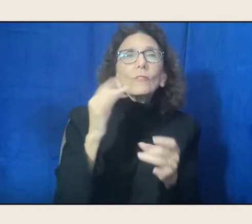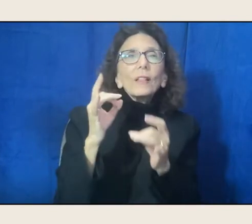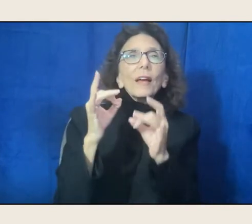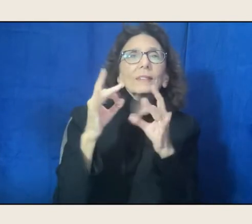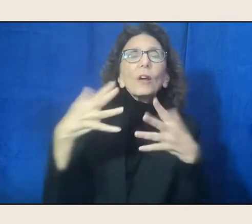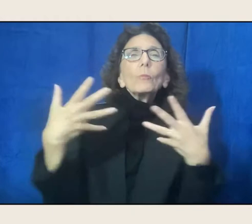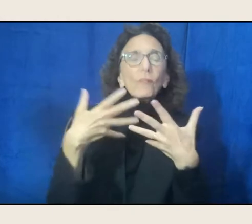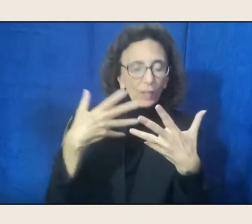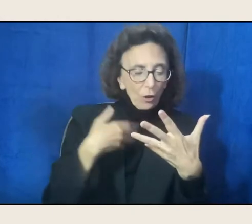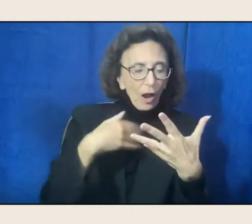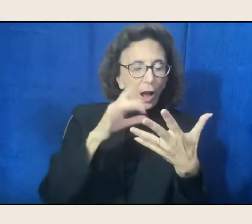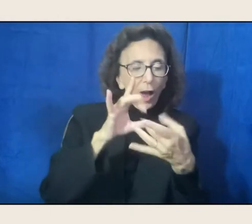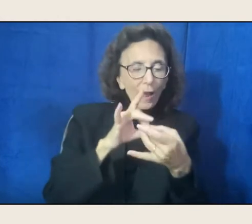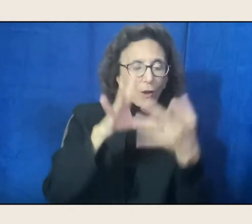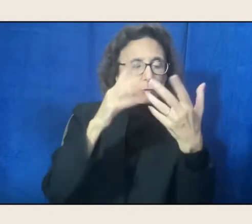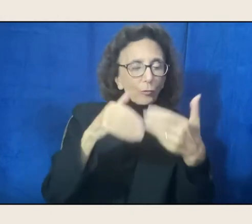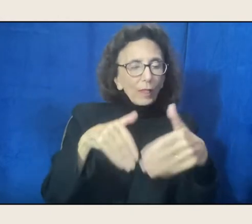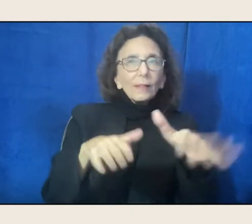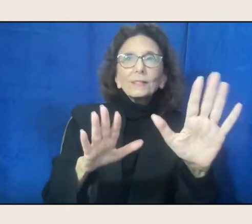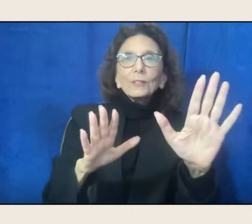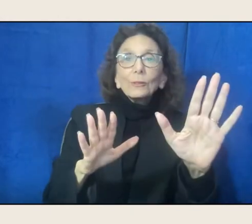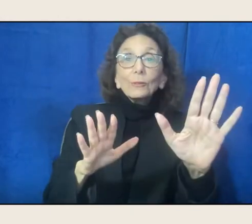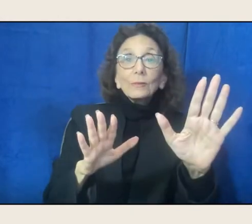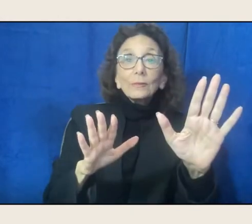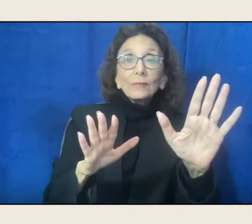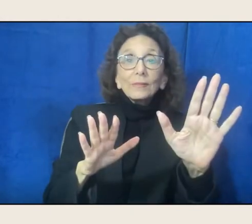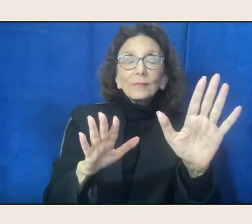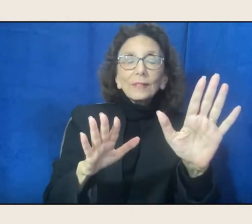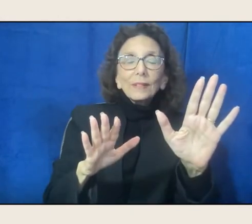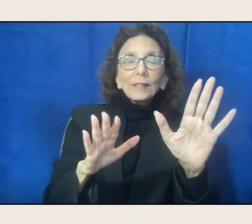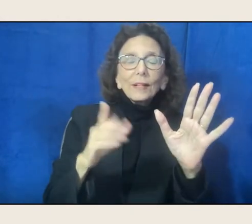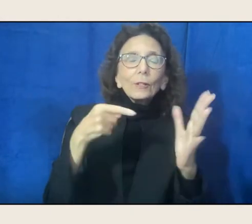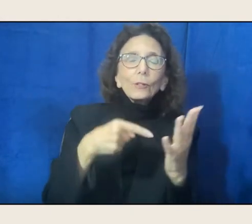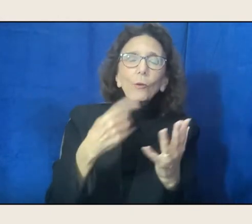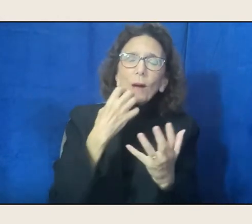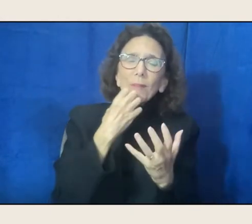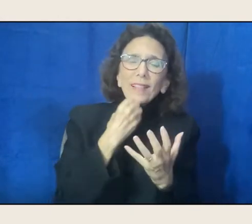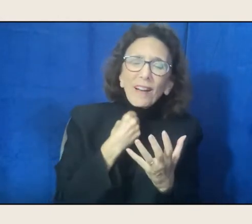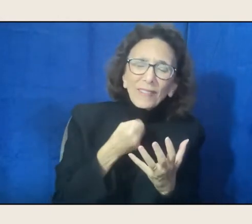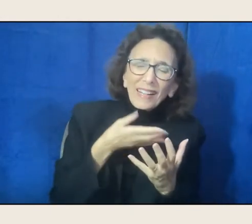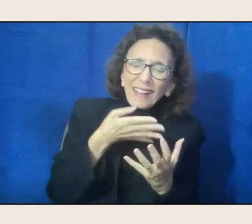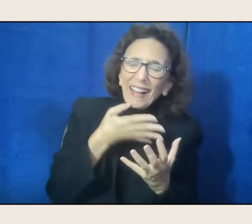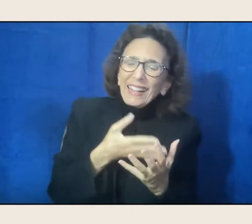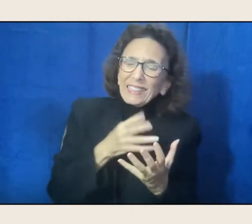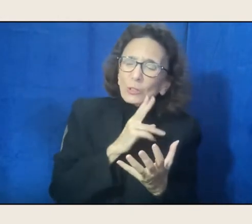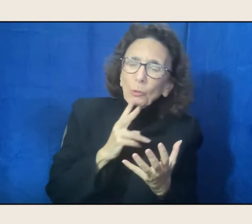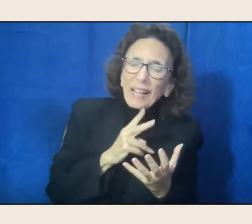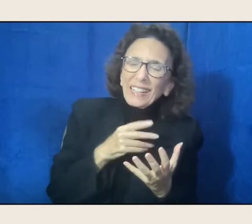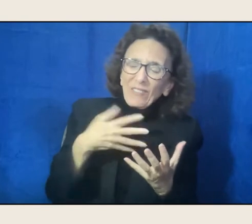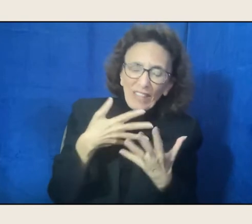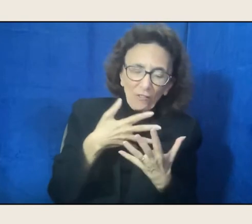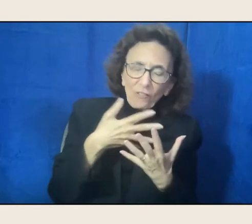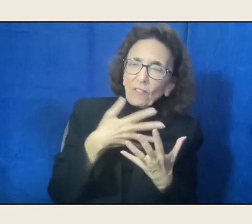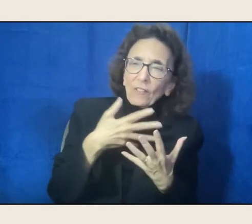"I release you. "You were my beloved and hated twin, "but now I don't know you as myself.